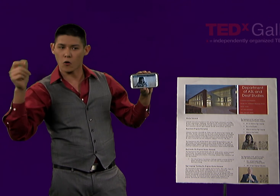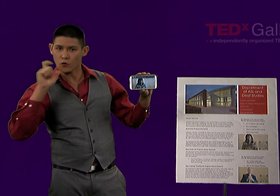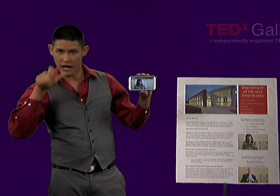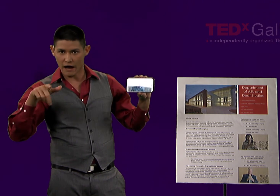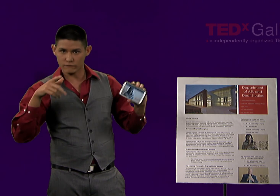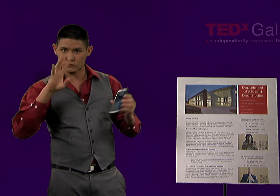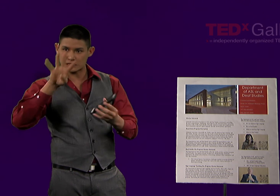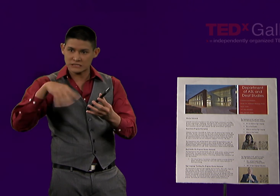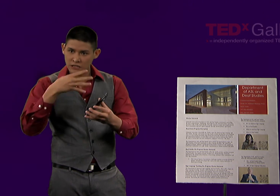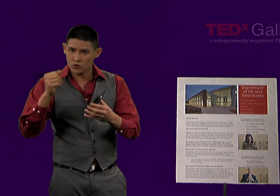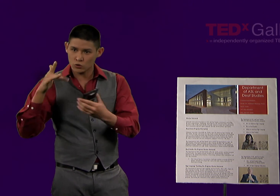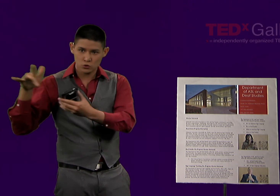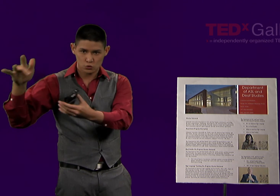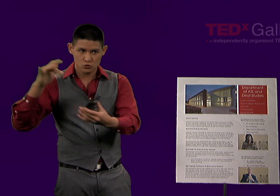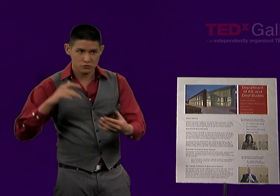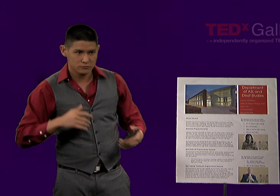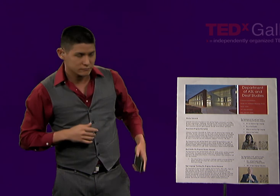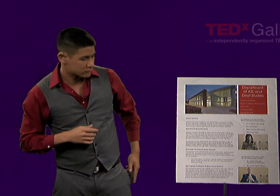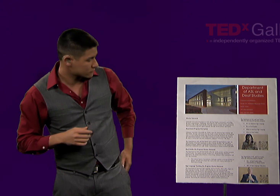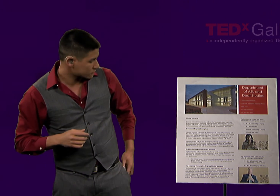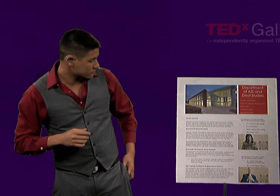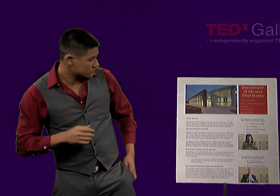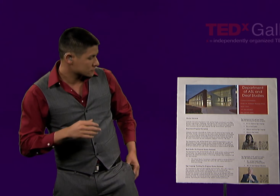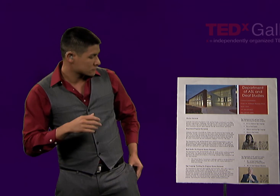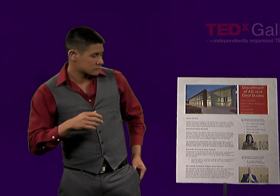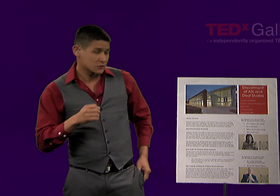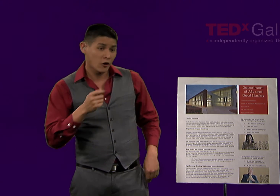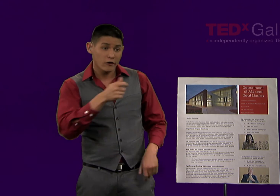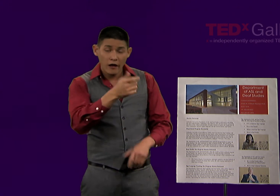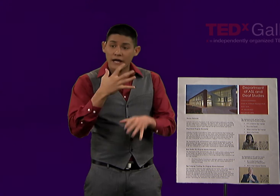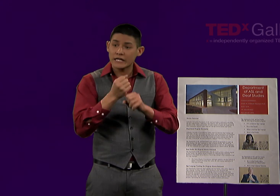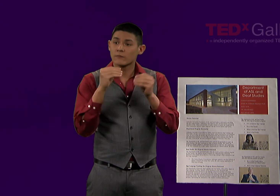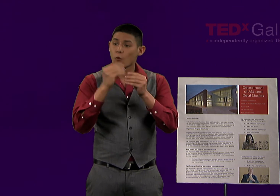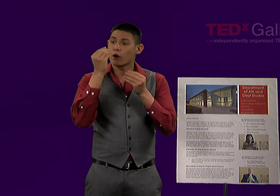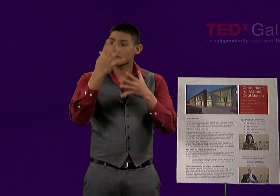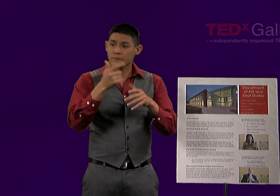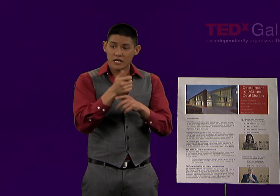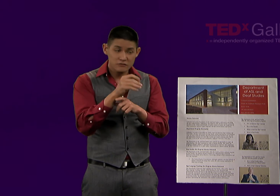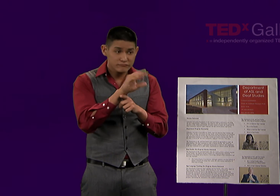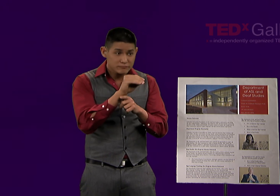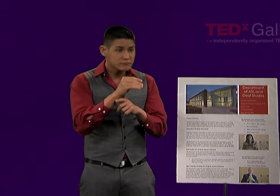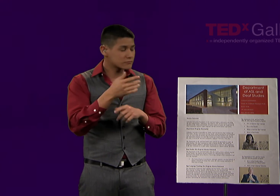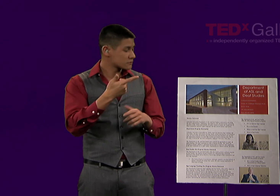And there you have it. It links right to the video. Simply snapping a picture of the QR code